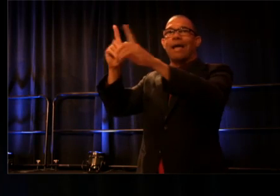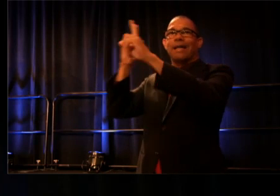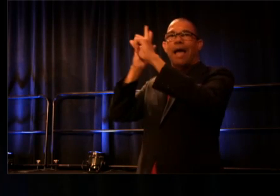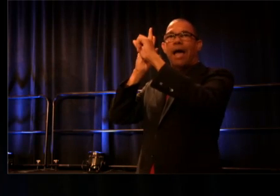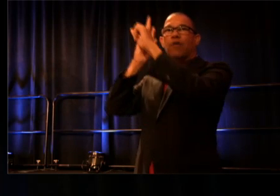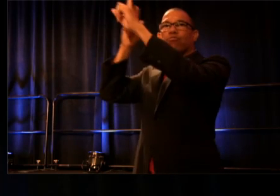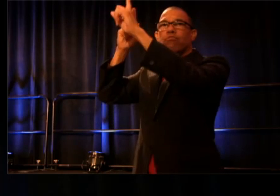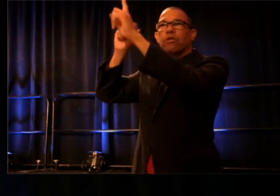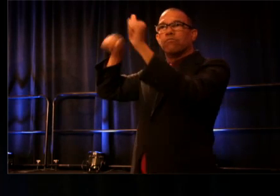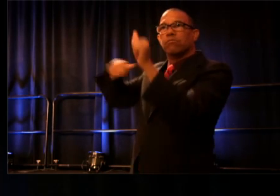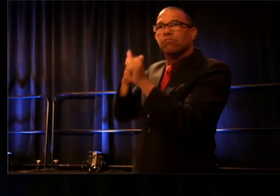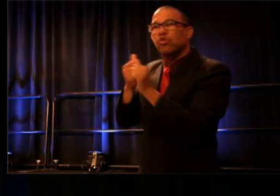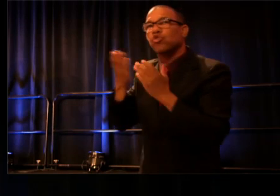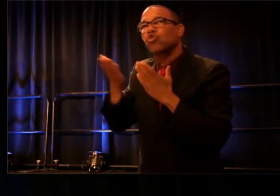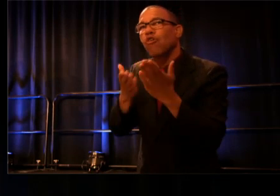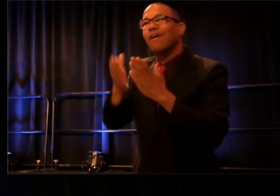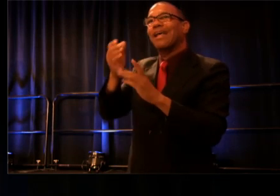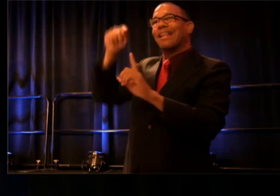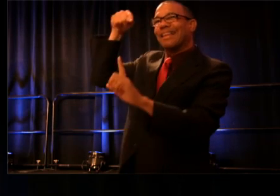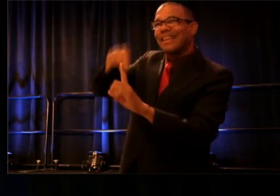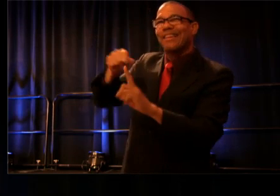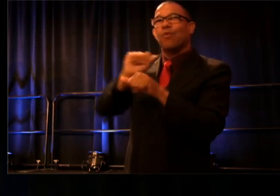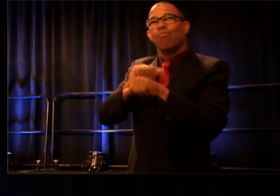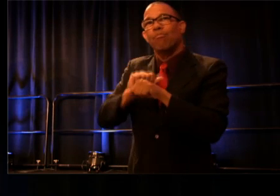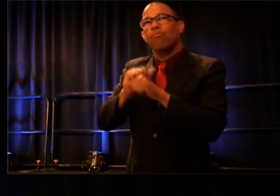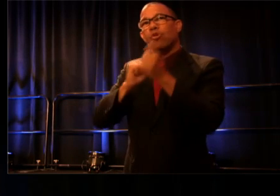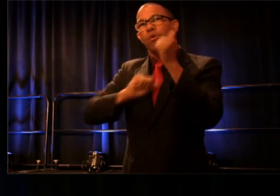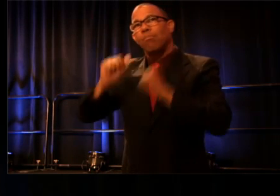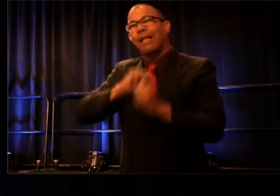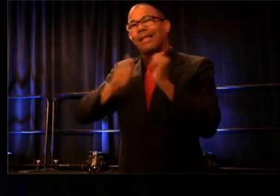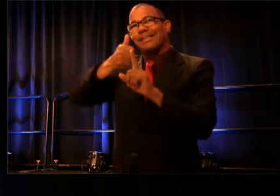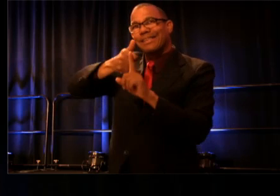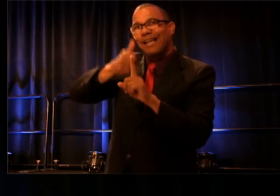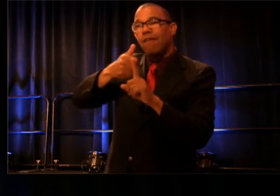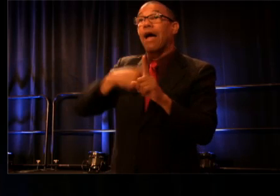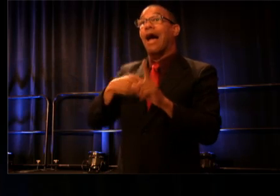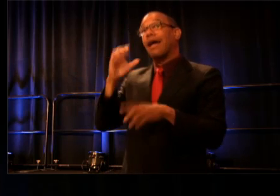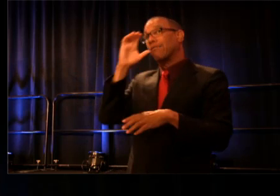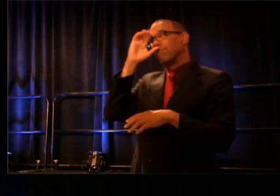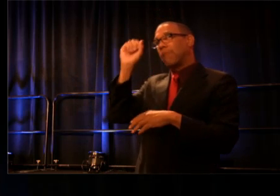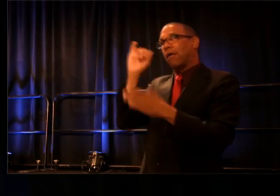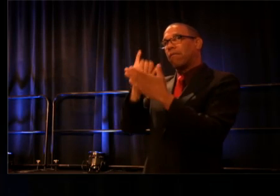I admire this greatly and feel she lives up to her aspiration."